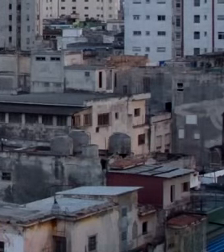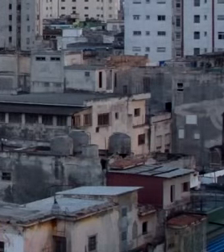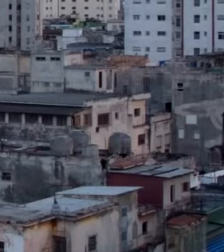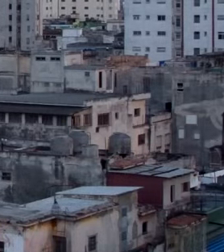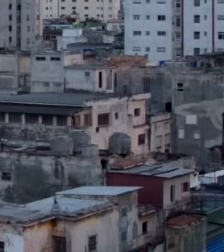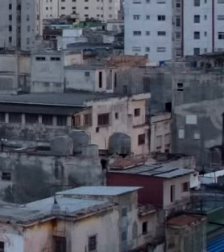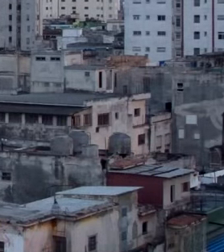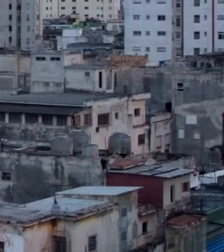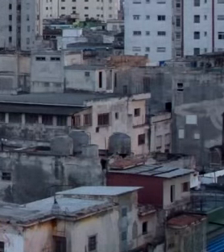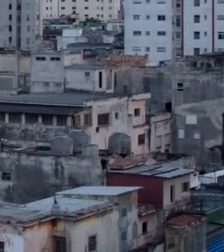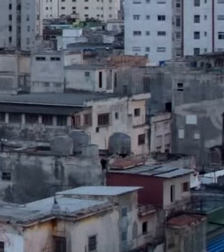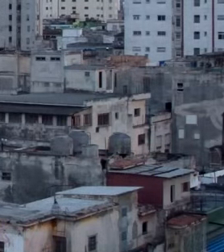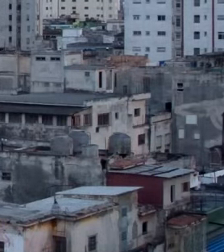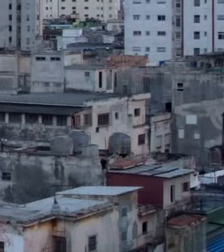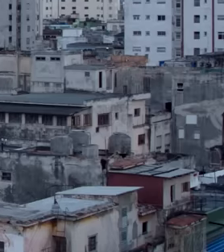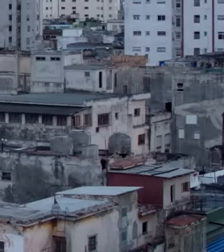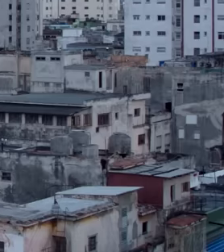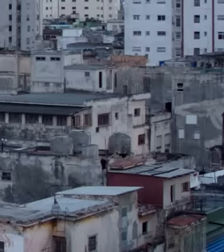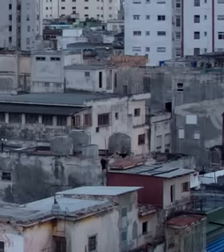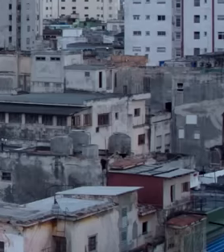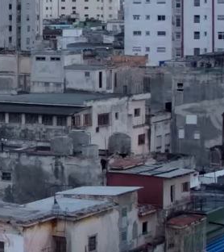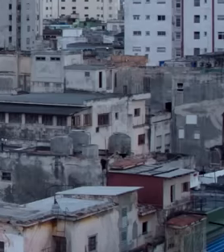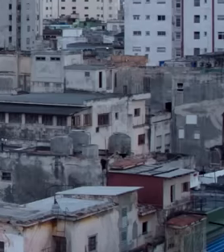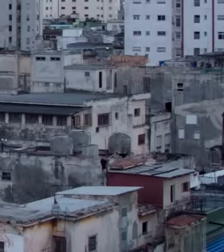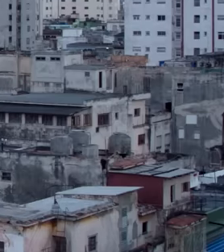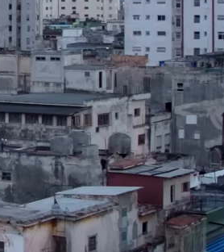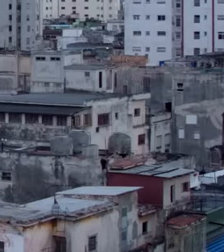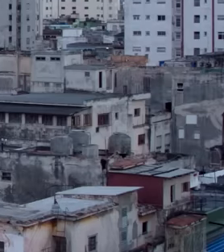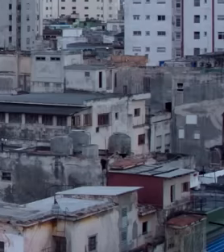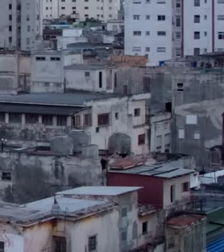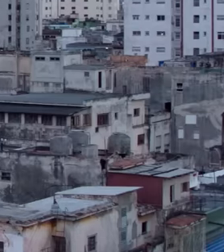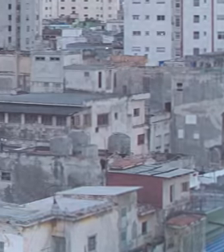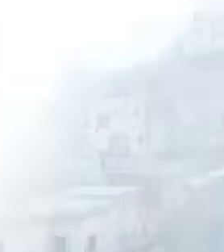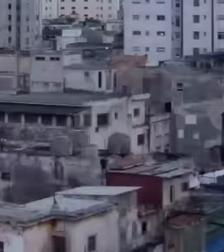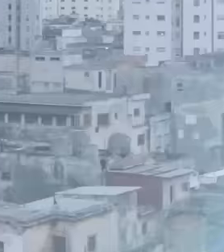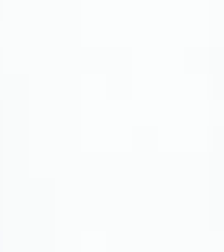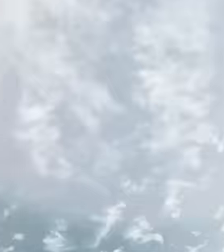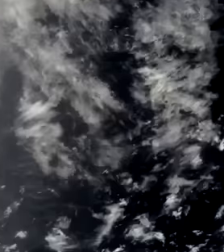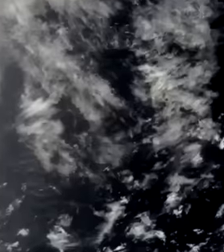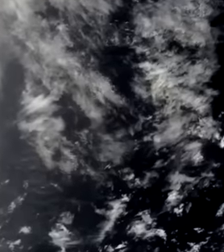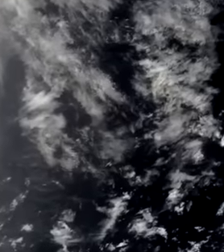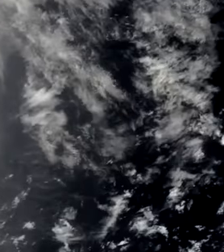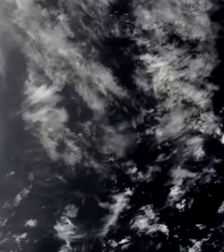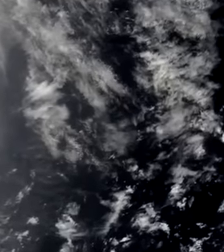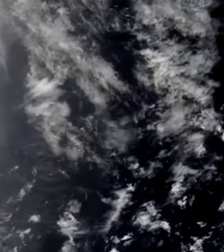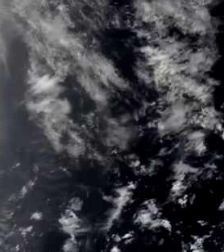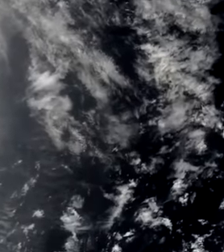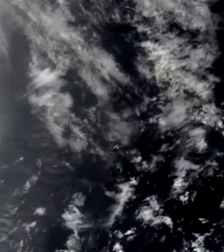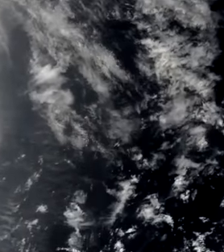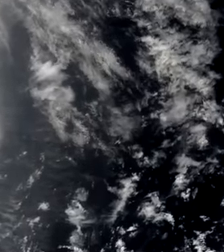President Claudia Sham responded in her morning conference due to the hurricanes in recent